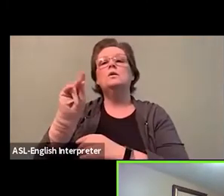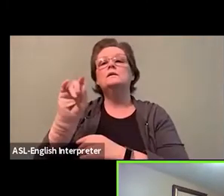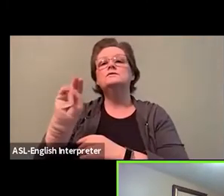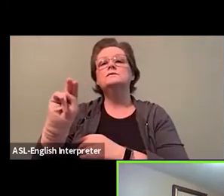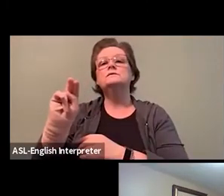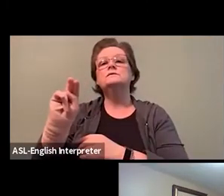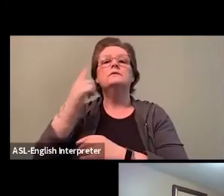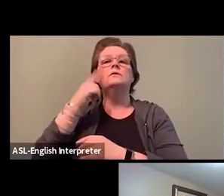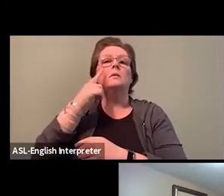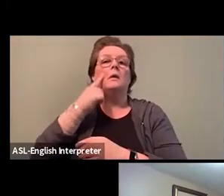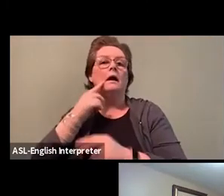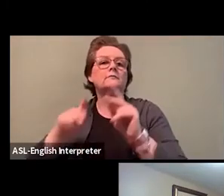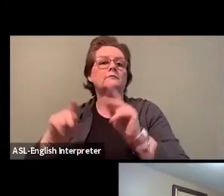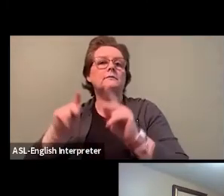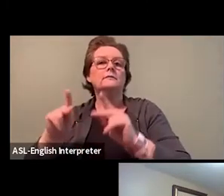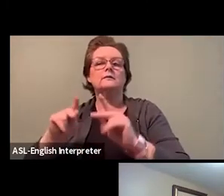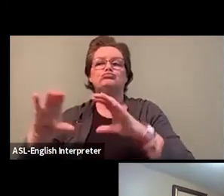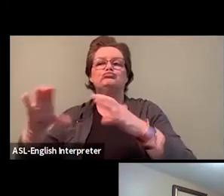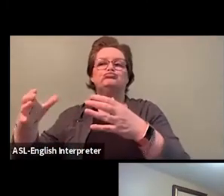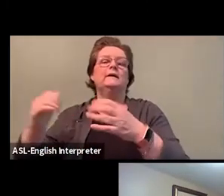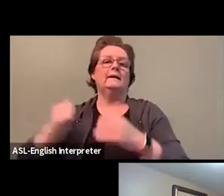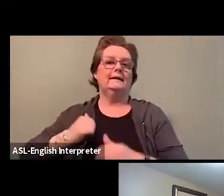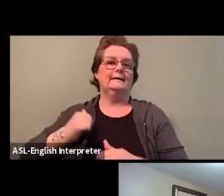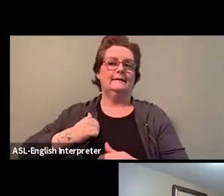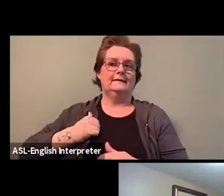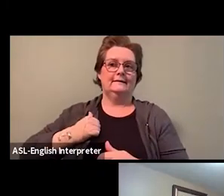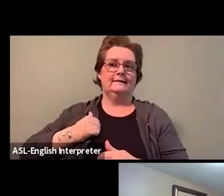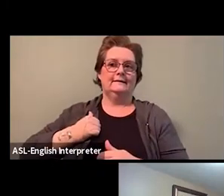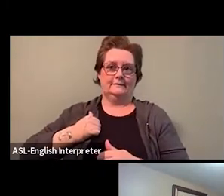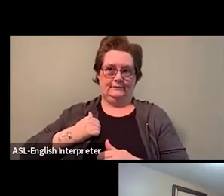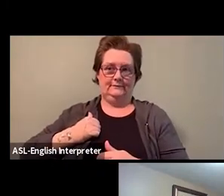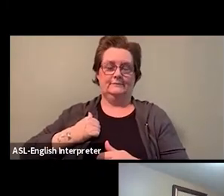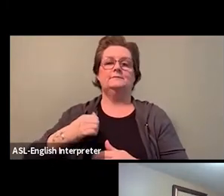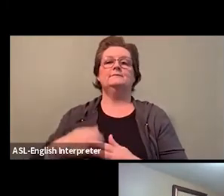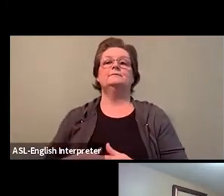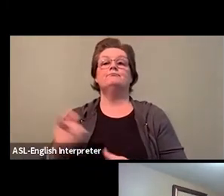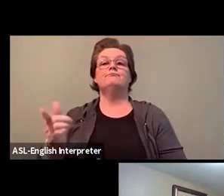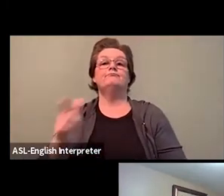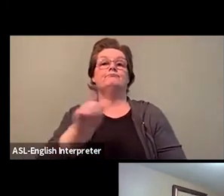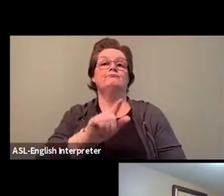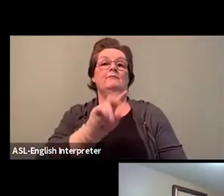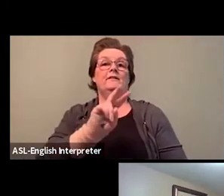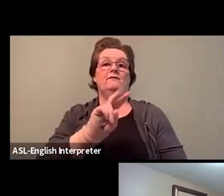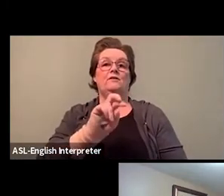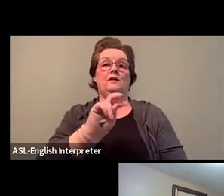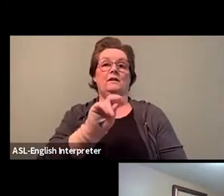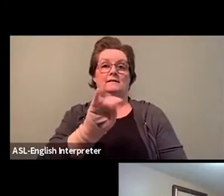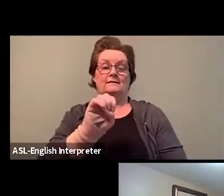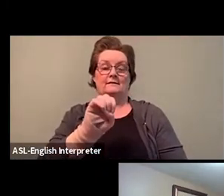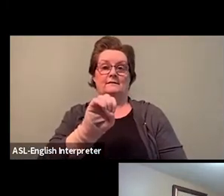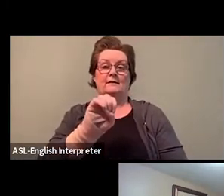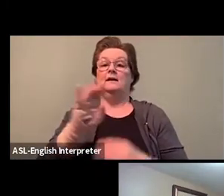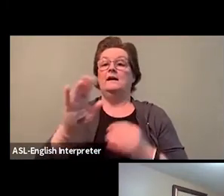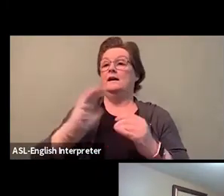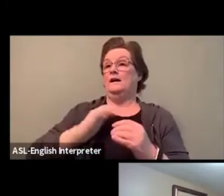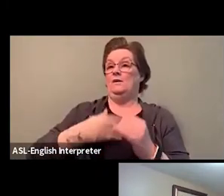So and our final panelist that will be joining us is a little later tonight,